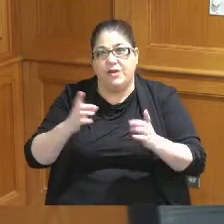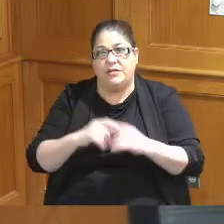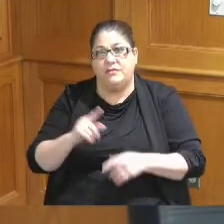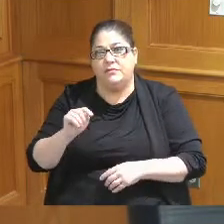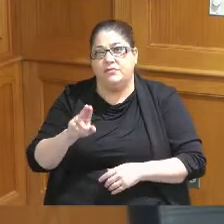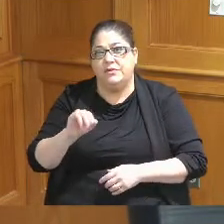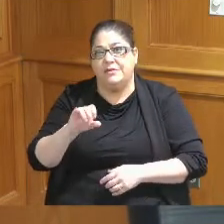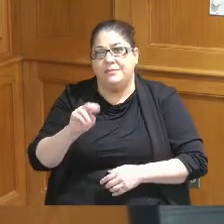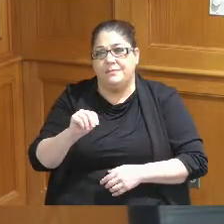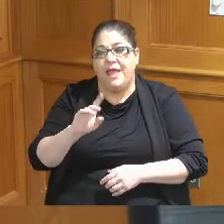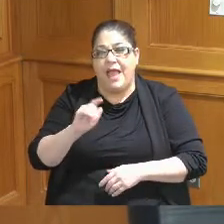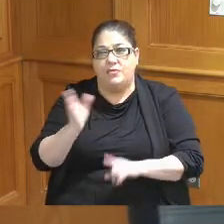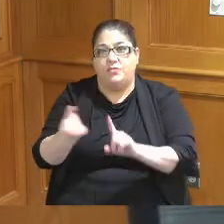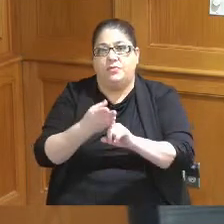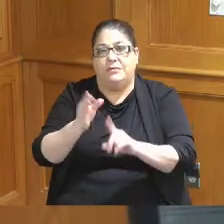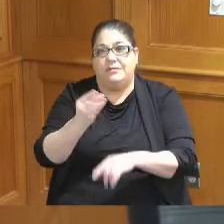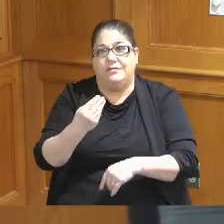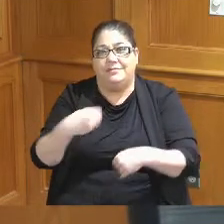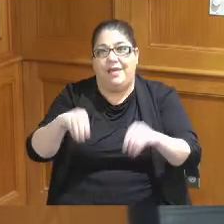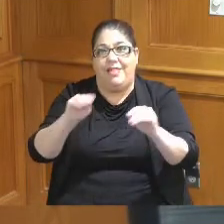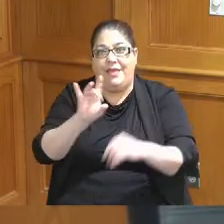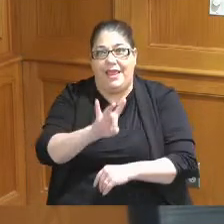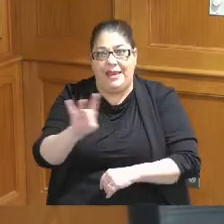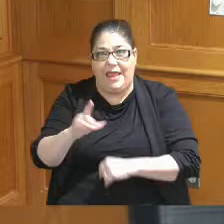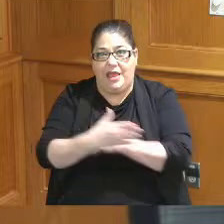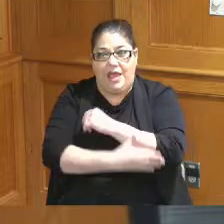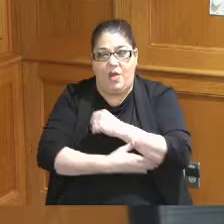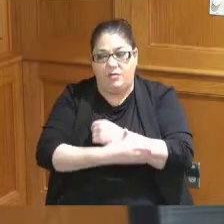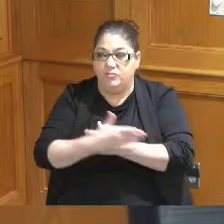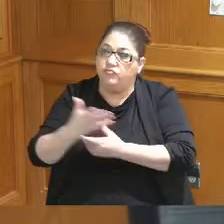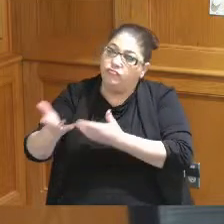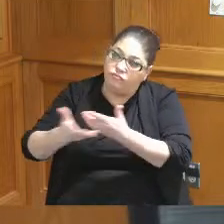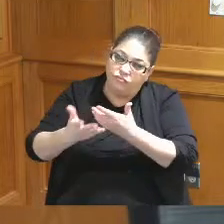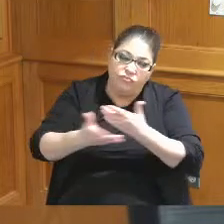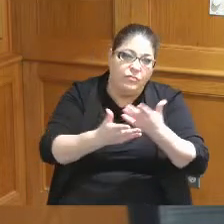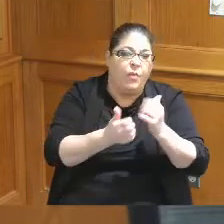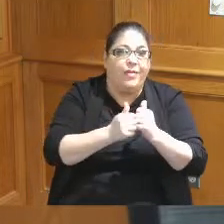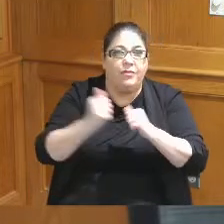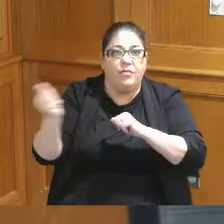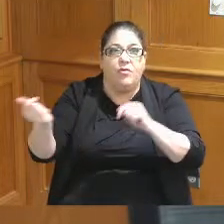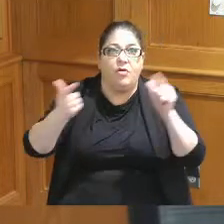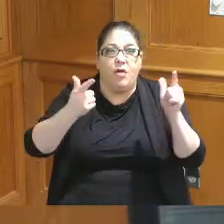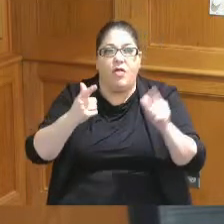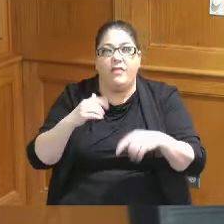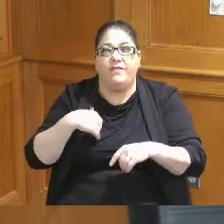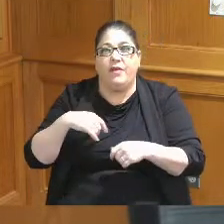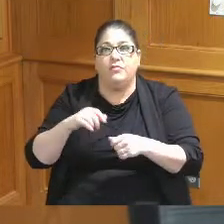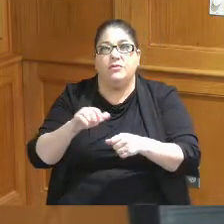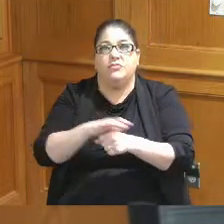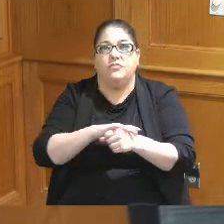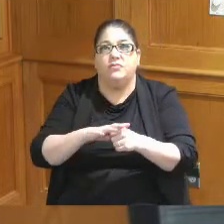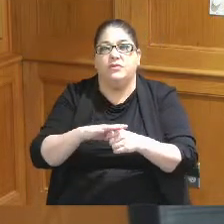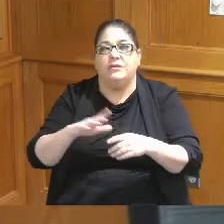sell 88 counties and had to interact with all of the jurisdictions and townships and